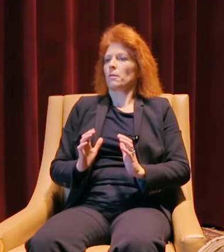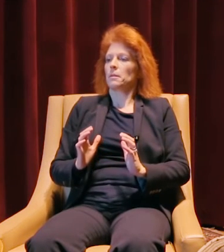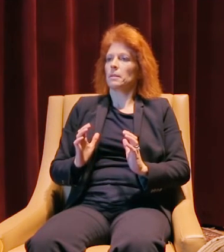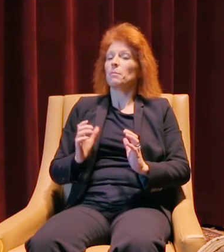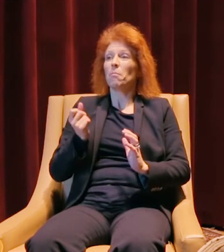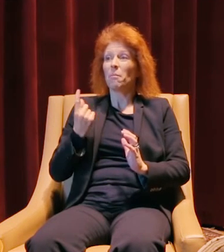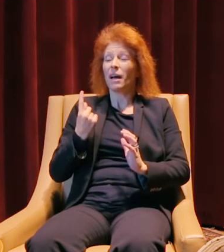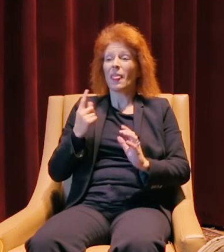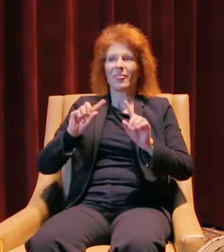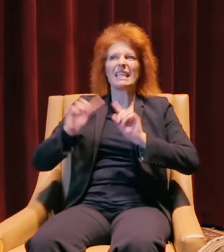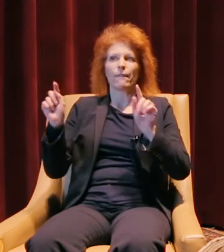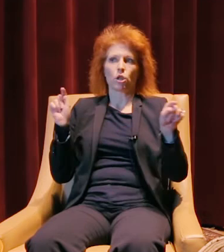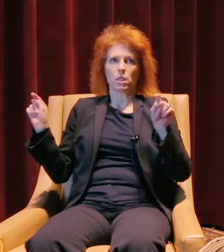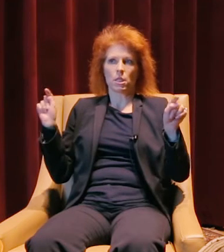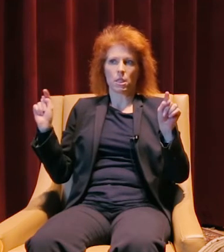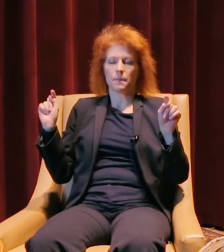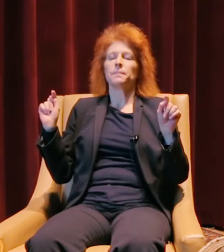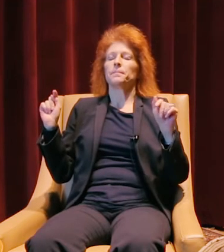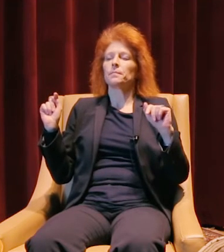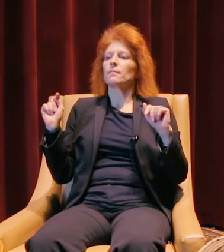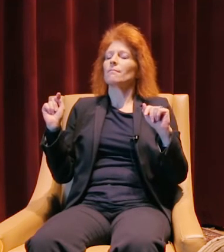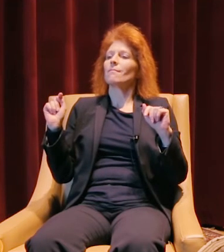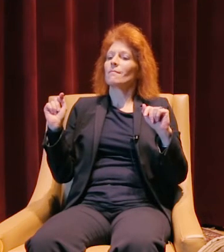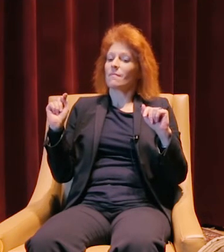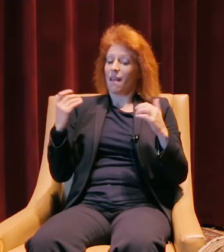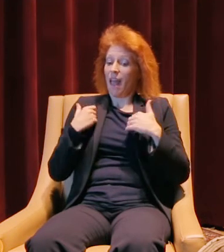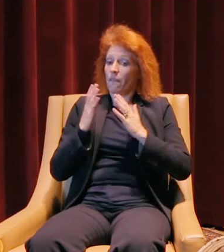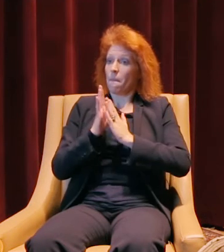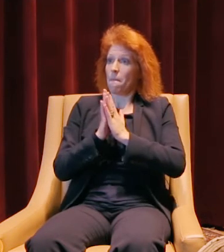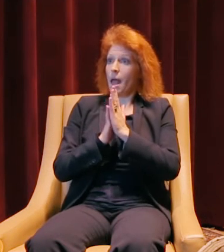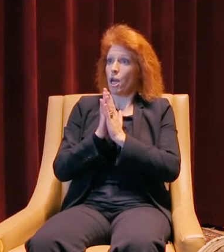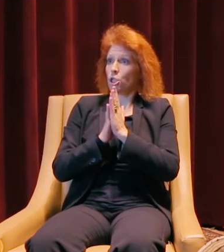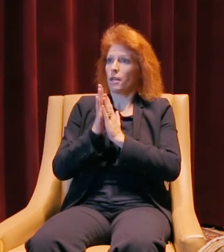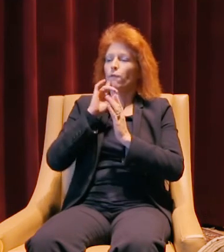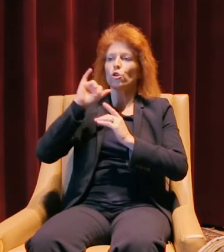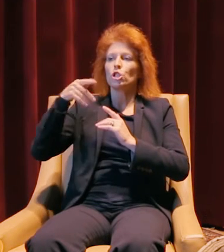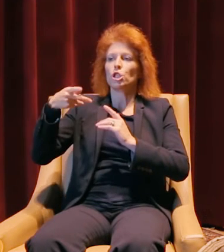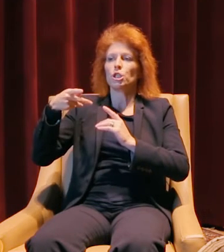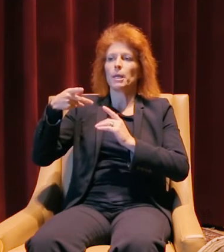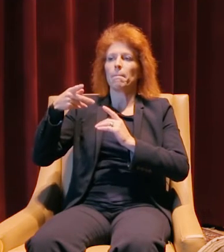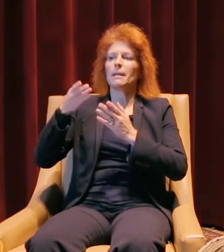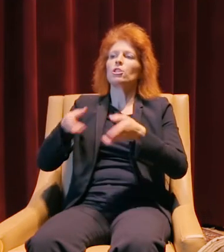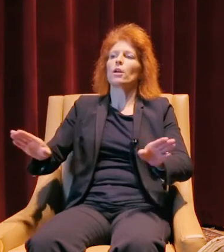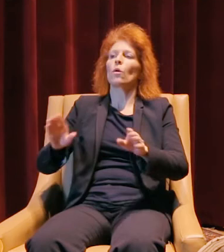The biggest difference, I would say, is that I have a passion for Jeeps in general, and off-roading.